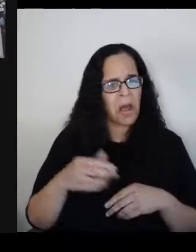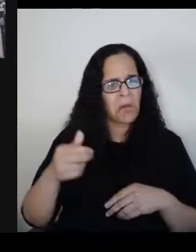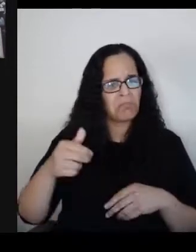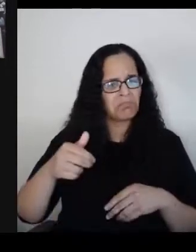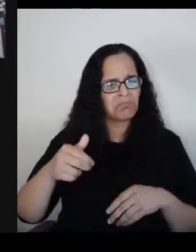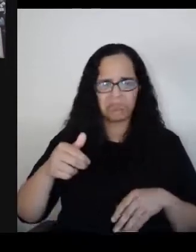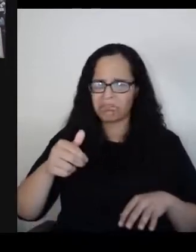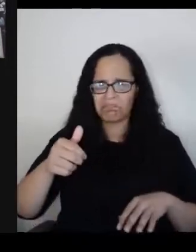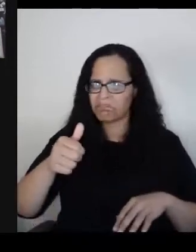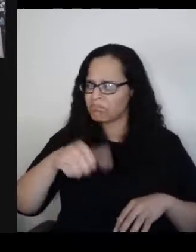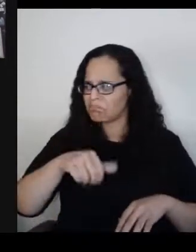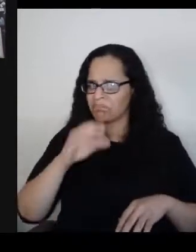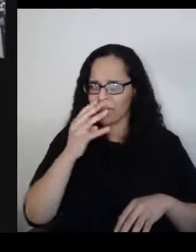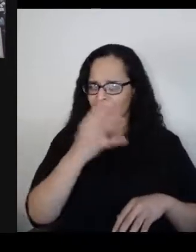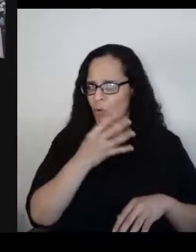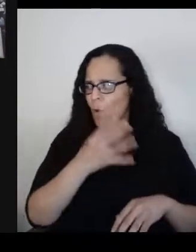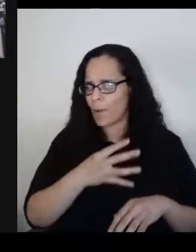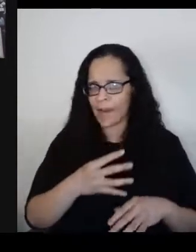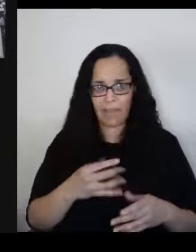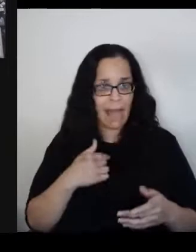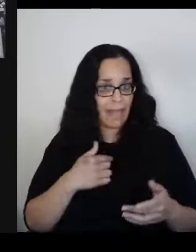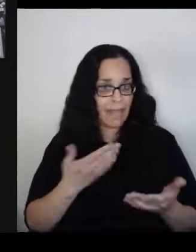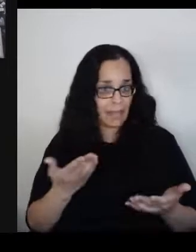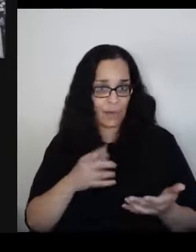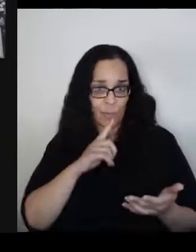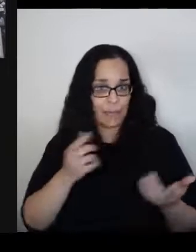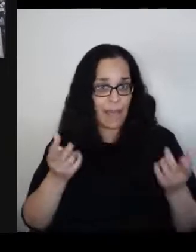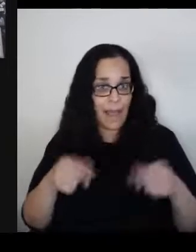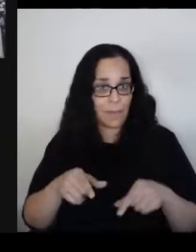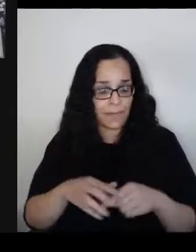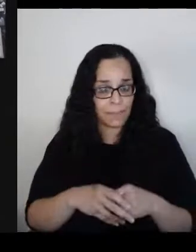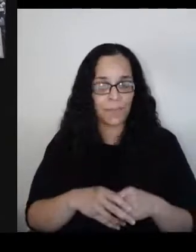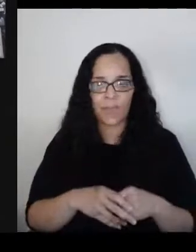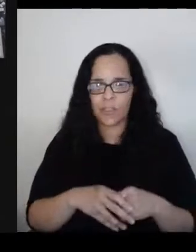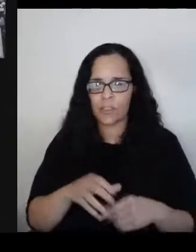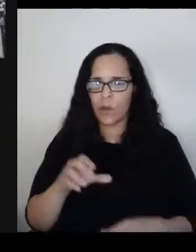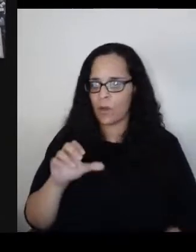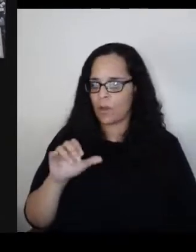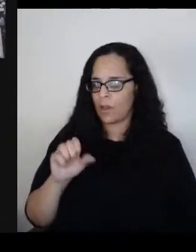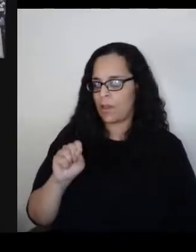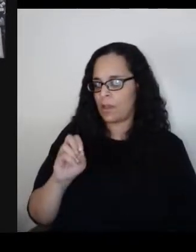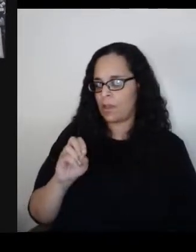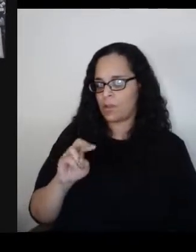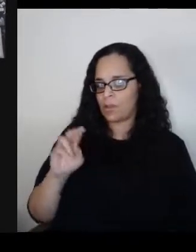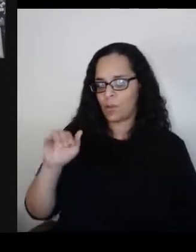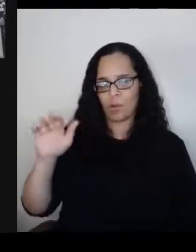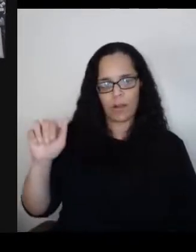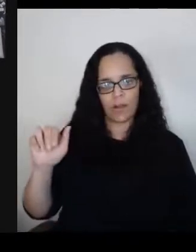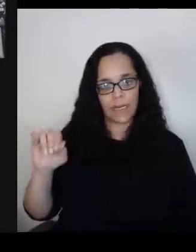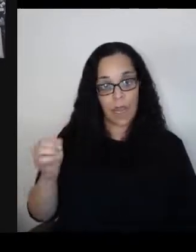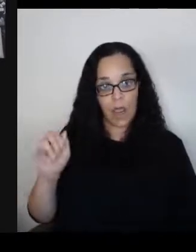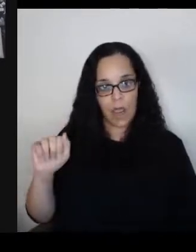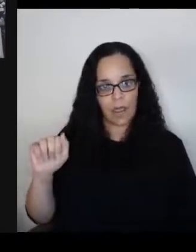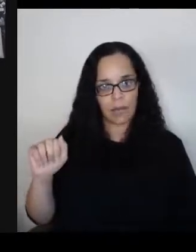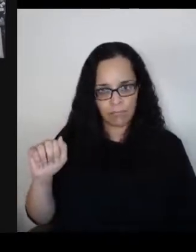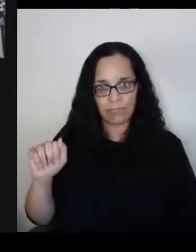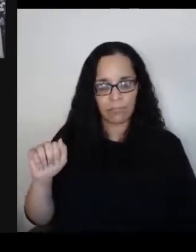Sonja and Aliza, I want to turn to you if I could and ask. Do we have a historical responsibility